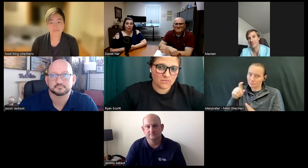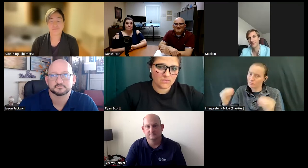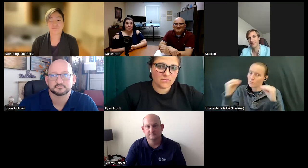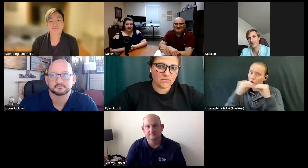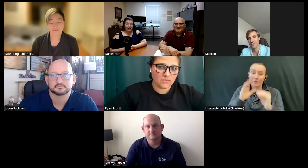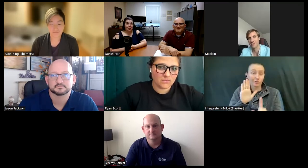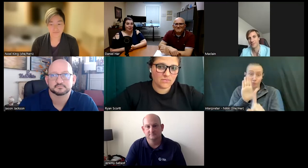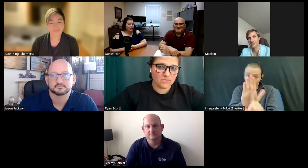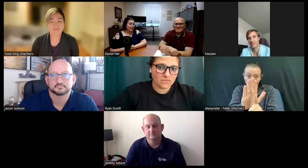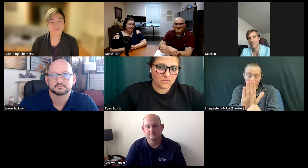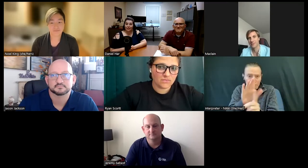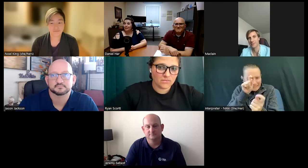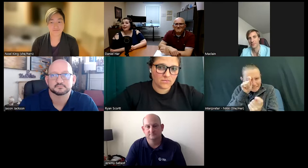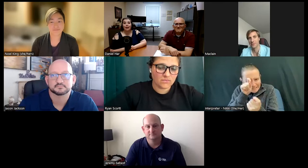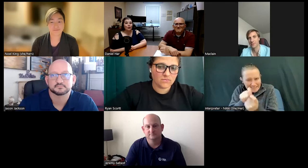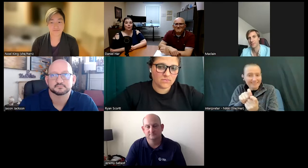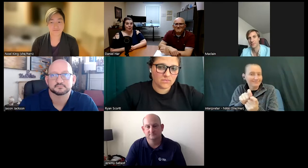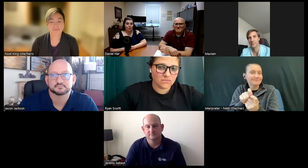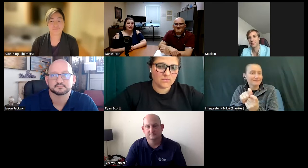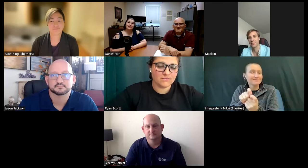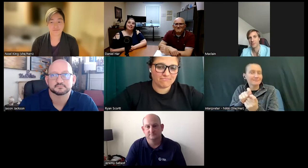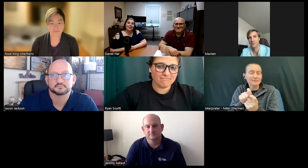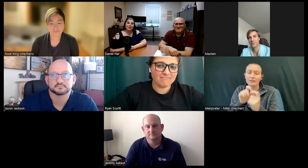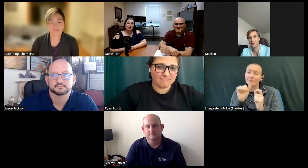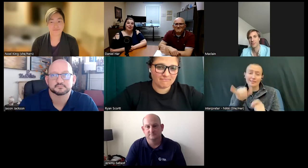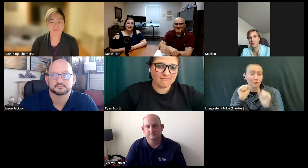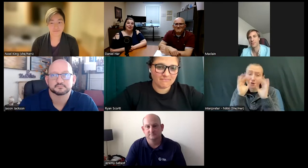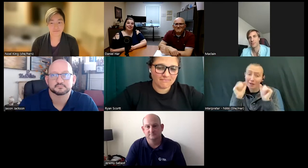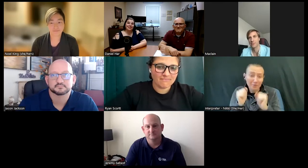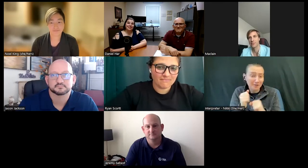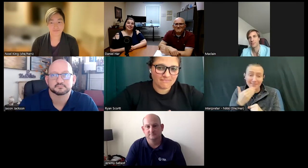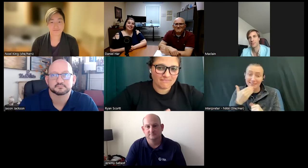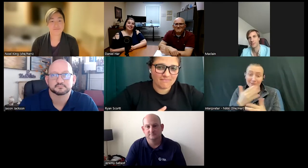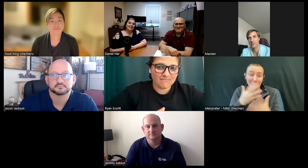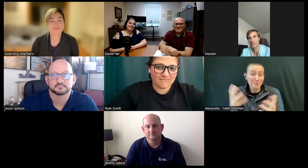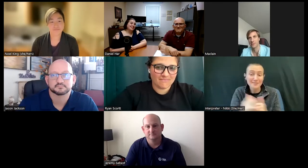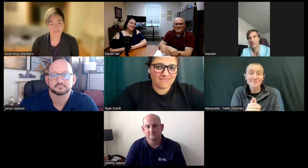is even more specific a nation that's incredible thank you so much